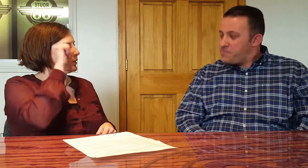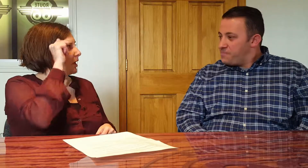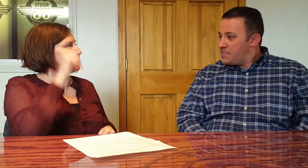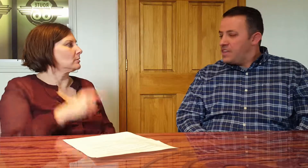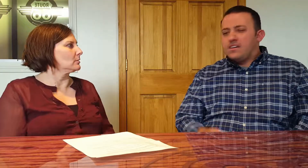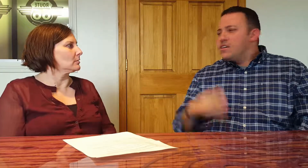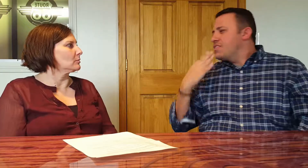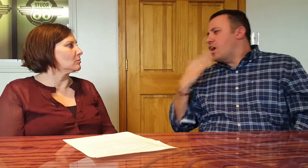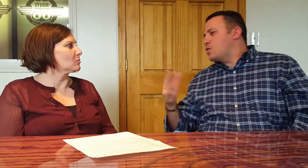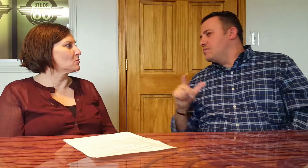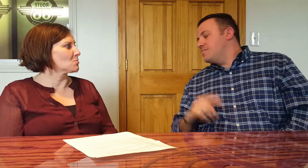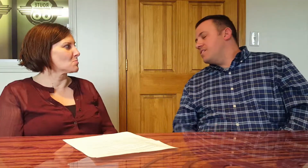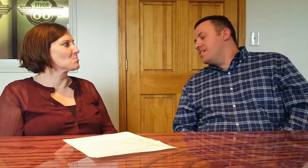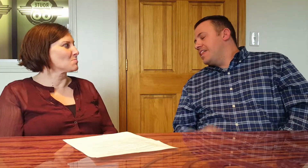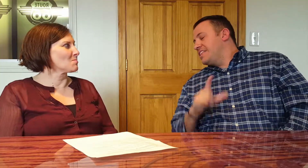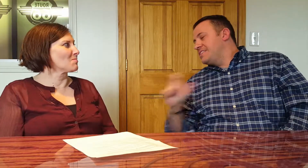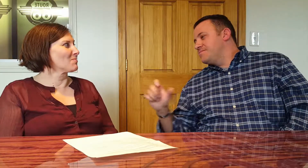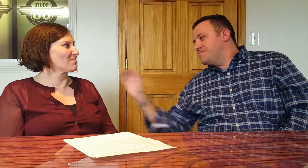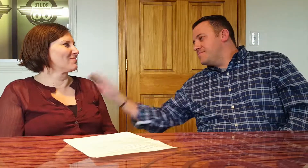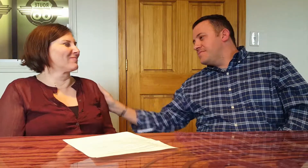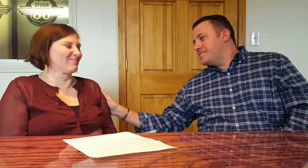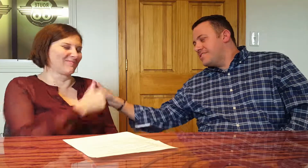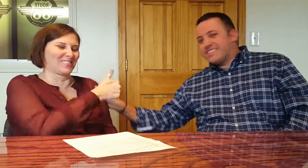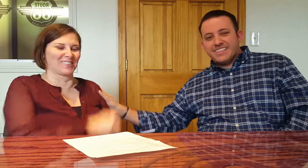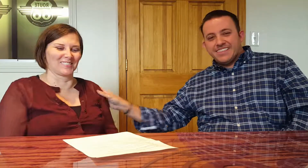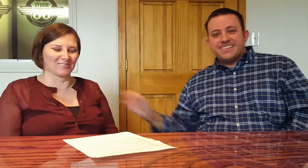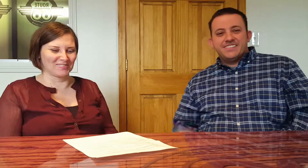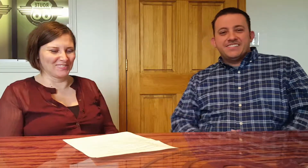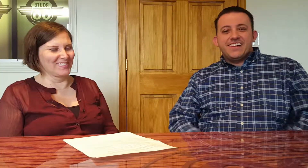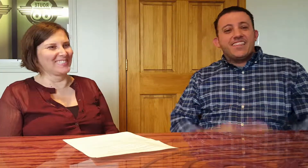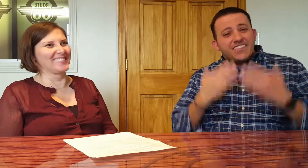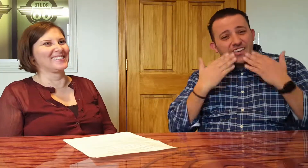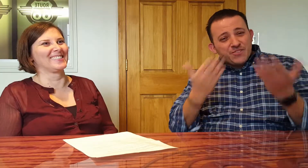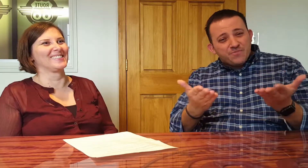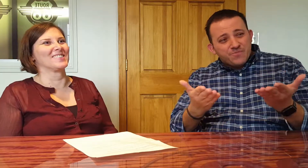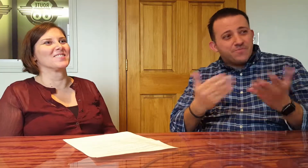Thank You, Thomas. Thank You, Lee. And thanks to all of you!